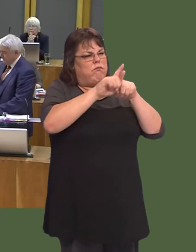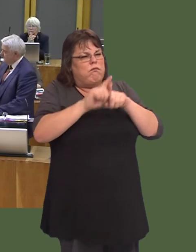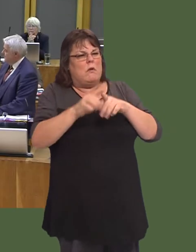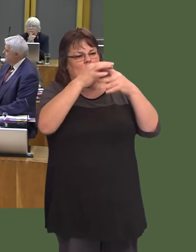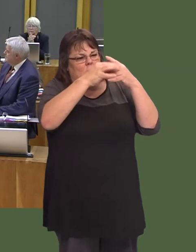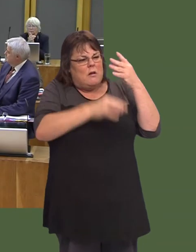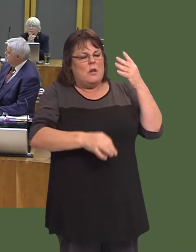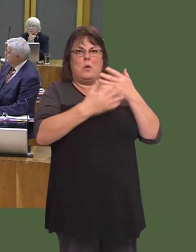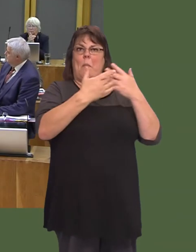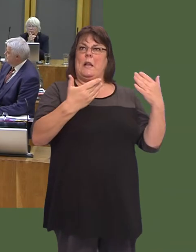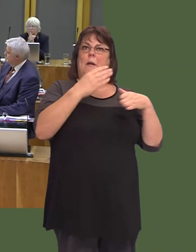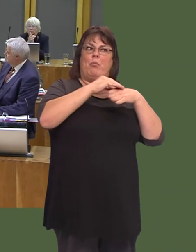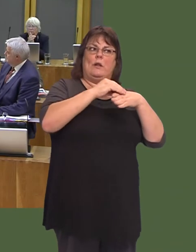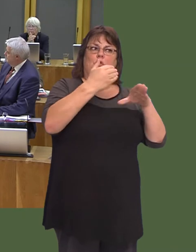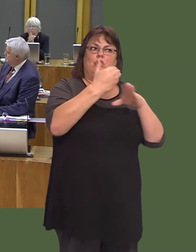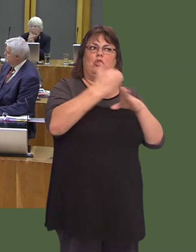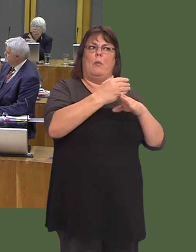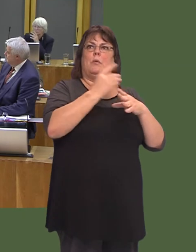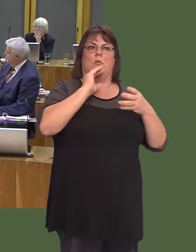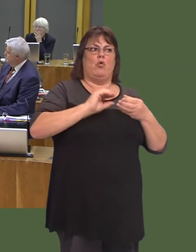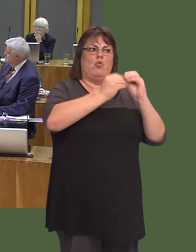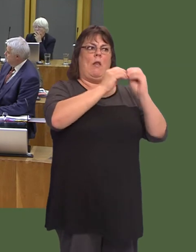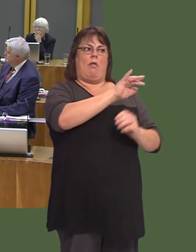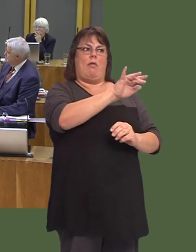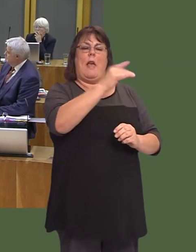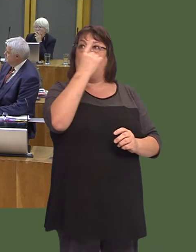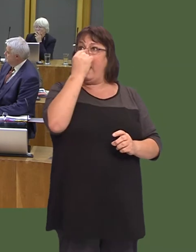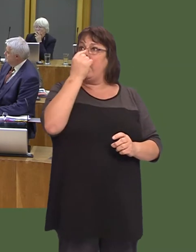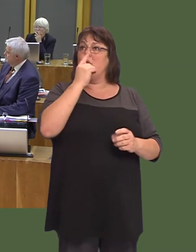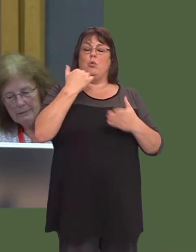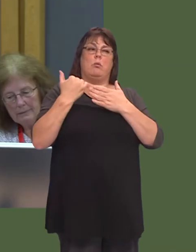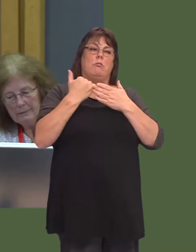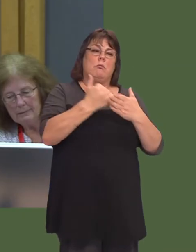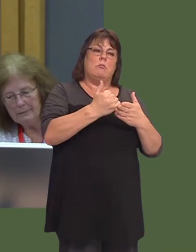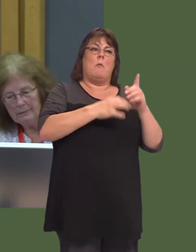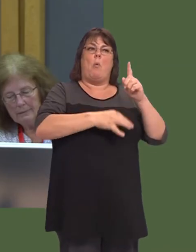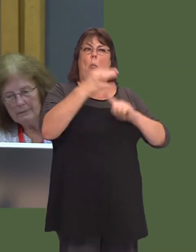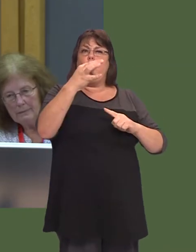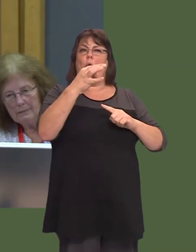That, on its own, would have a significant effect on apprenticeships right across the region.